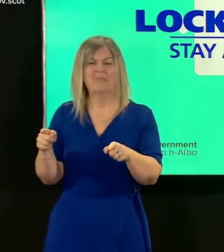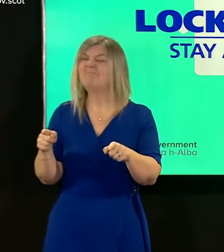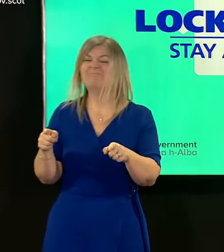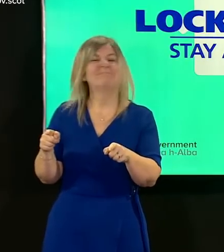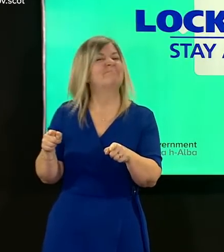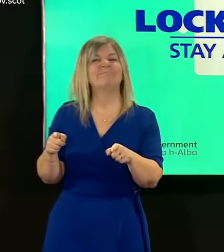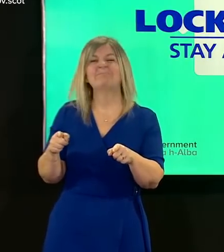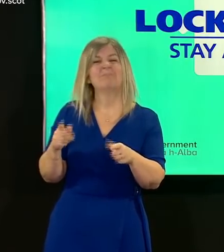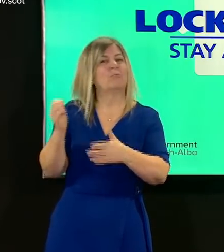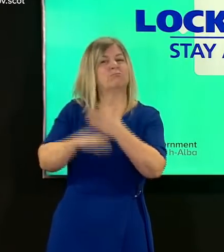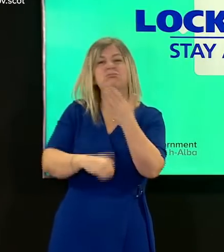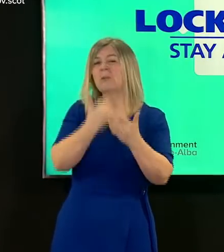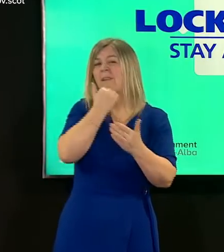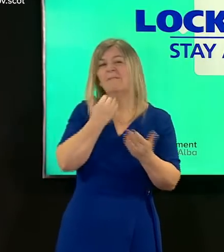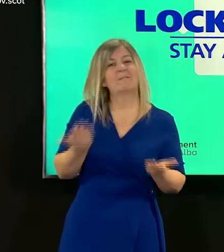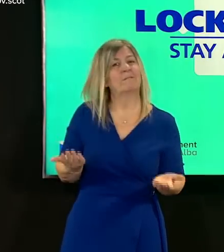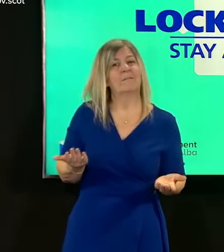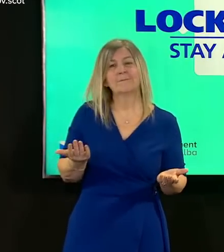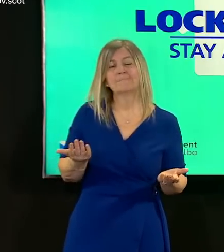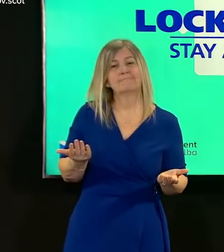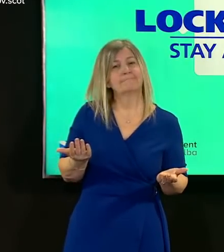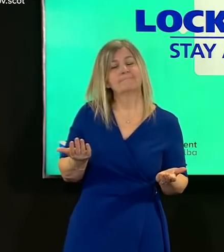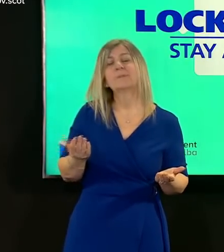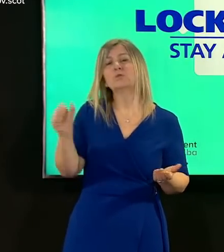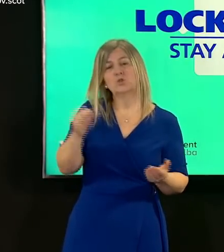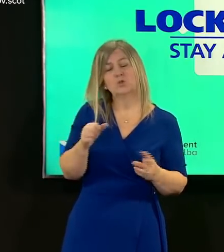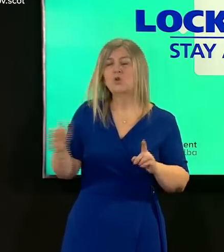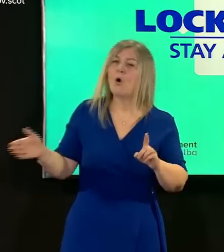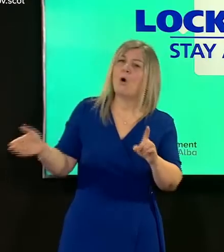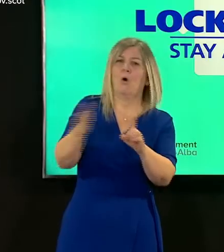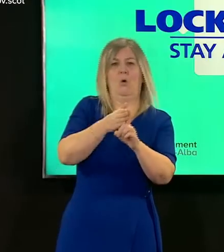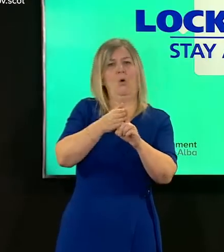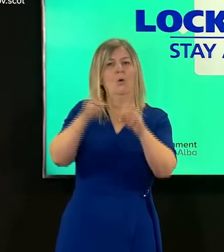that it should be for all international arrivals